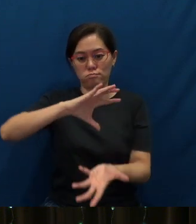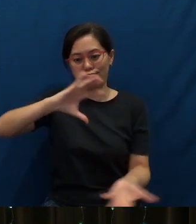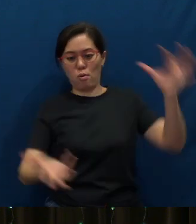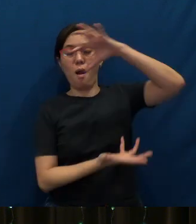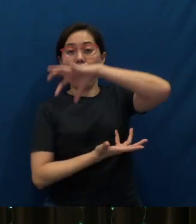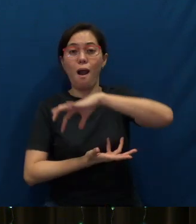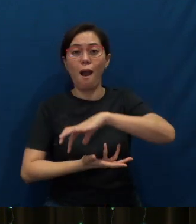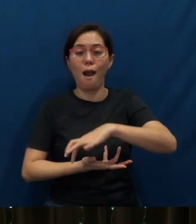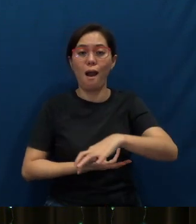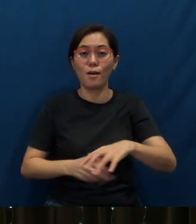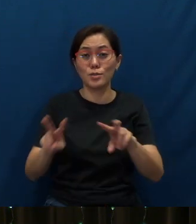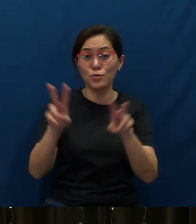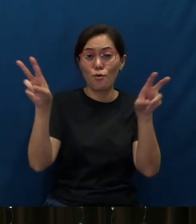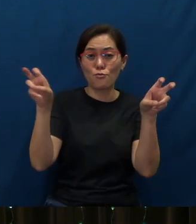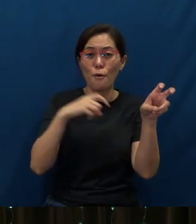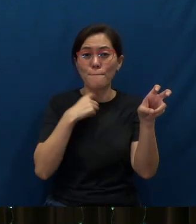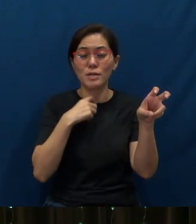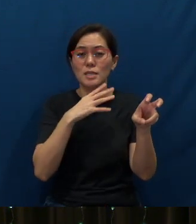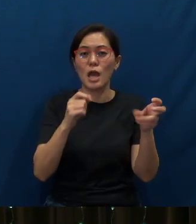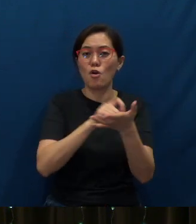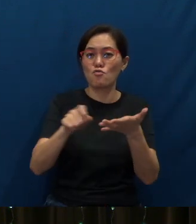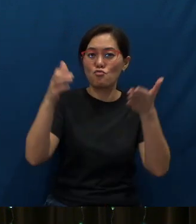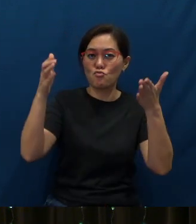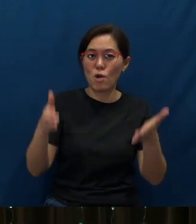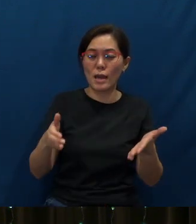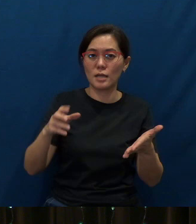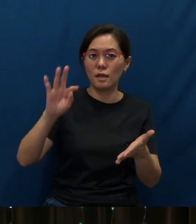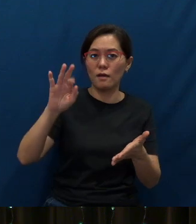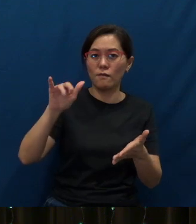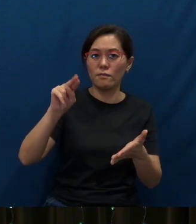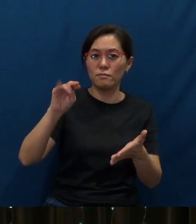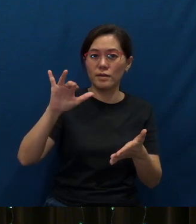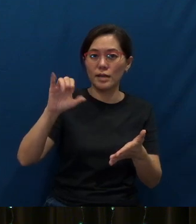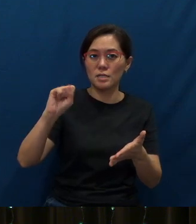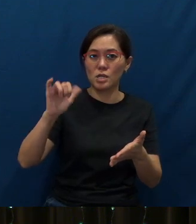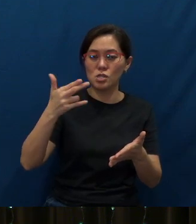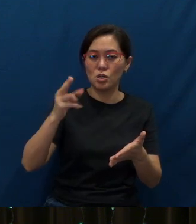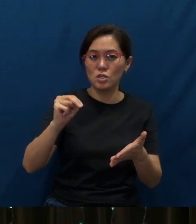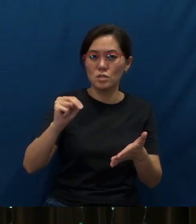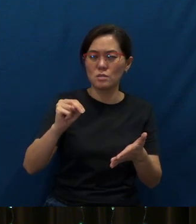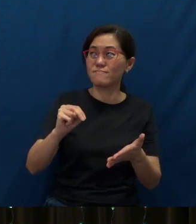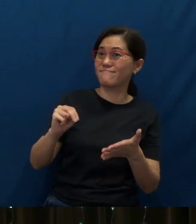To quote pastor and writer Francis Chan in his book, The Forgotten God,